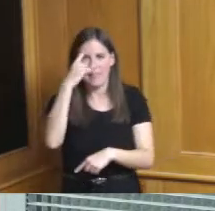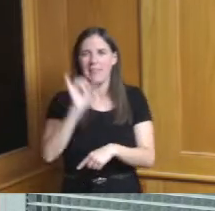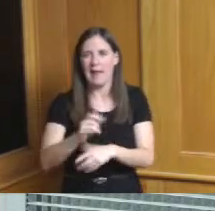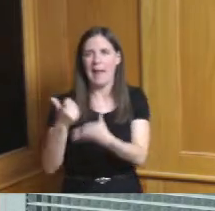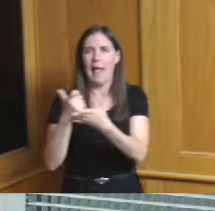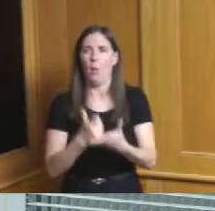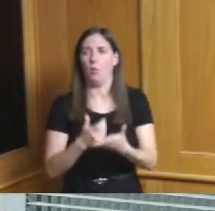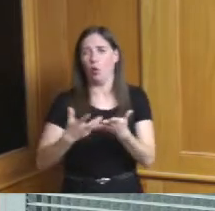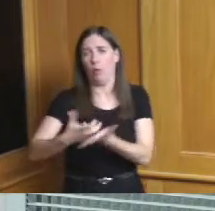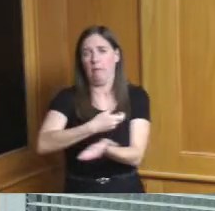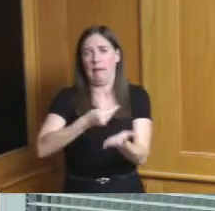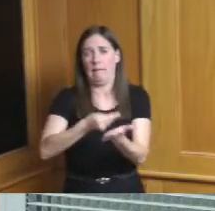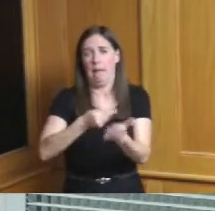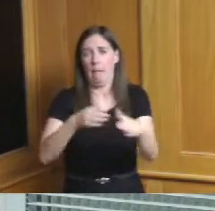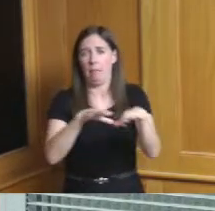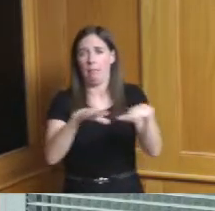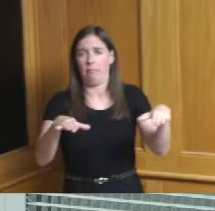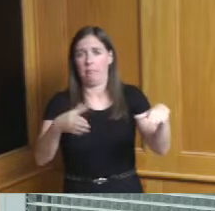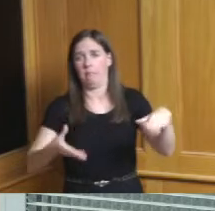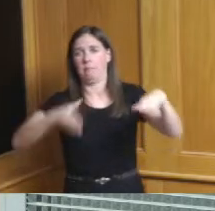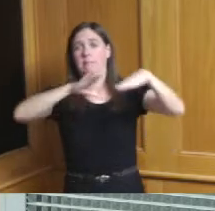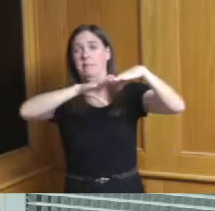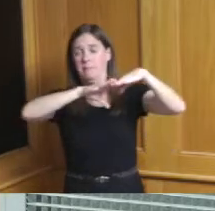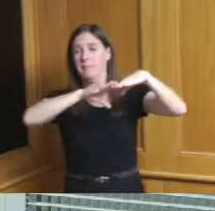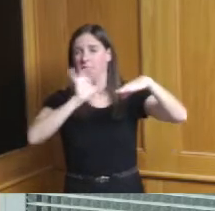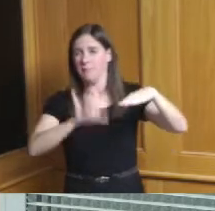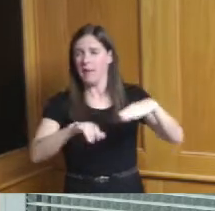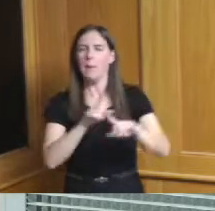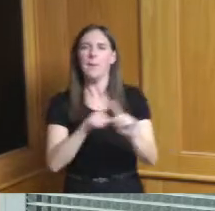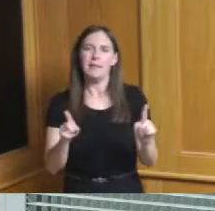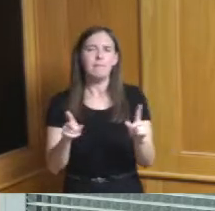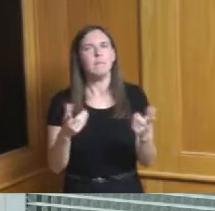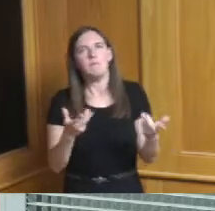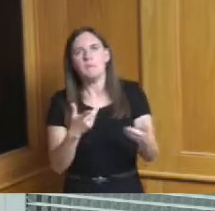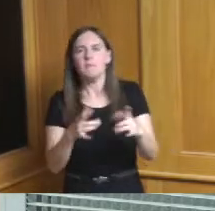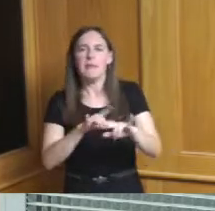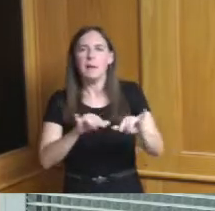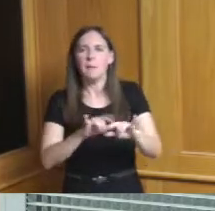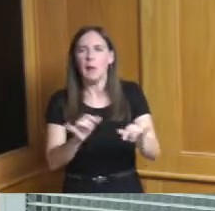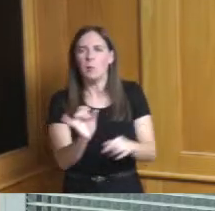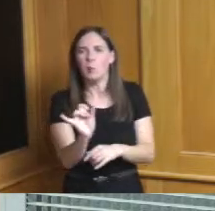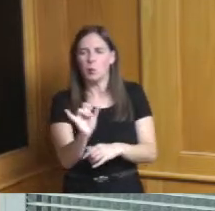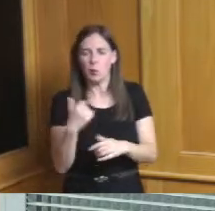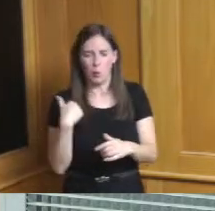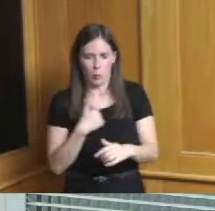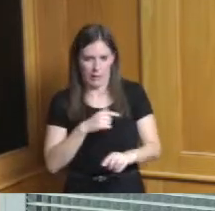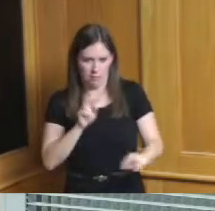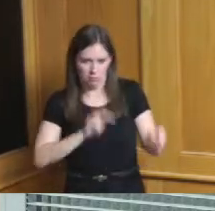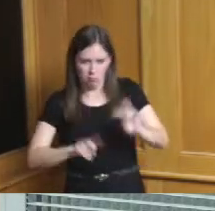up okay but at the same time it's like I said where we are seeing those first suburb challenges